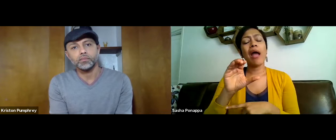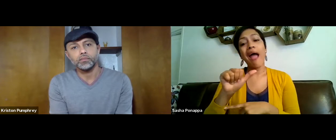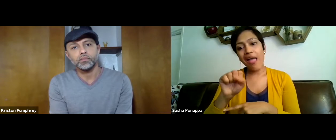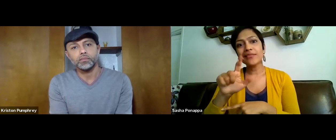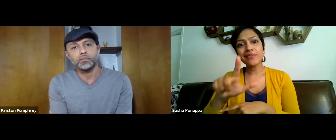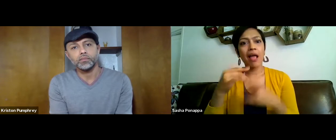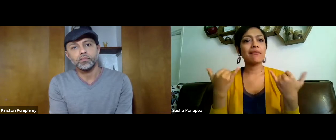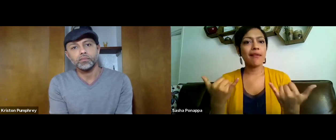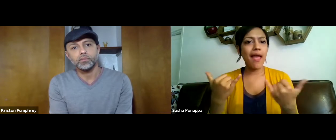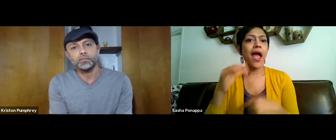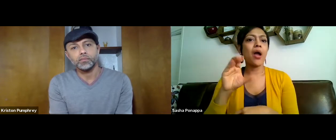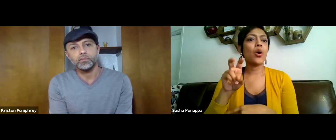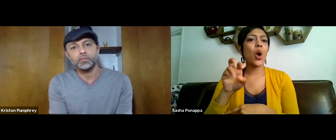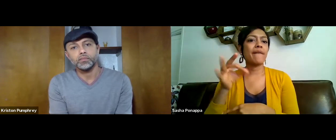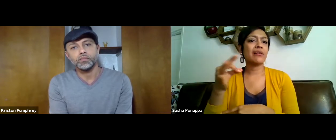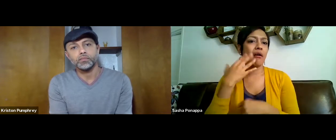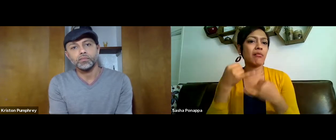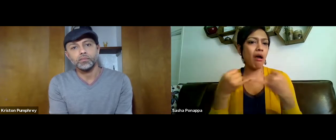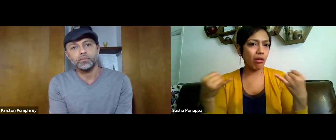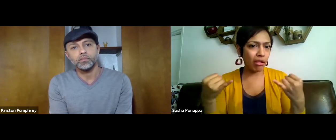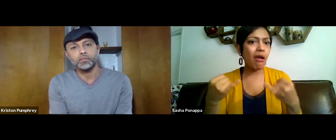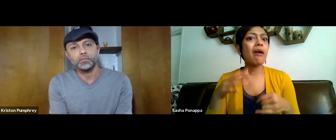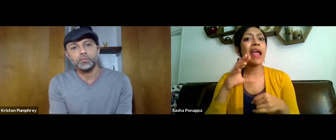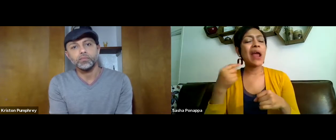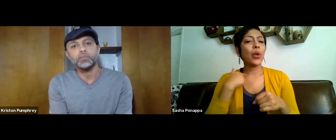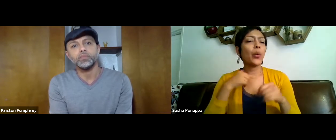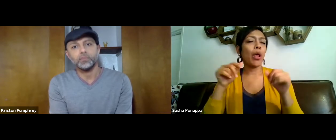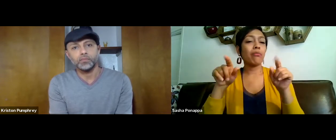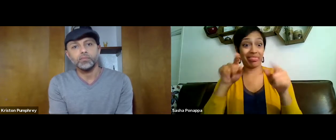And go ahead and contact the ASL now, COVID-19 hotline,